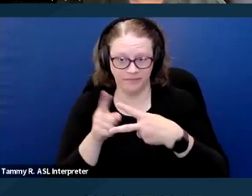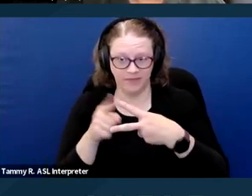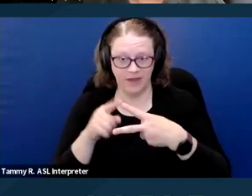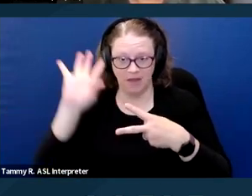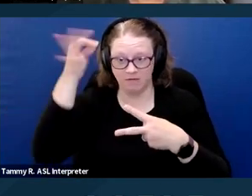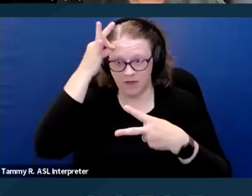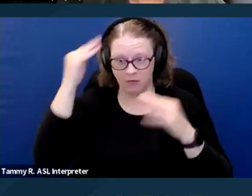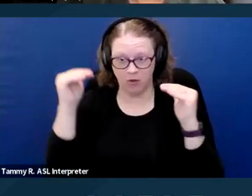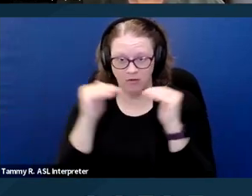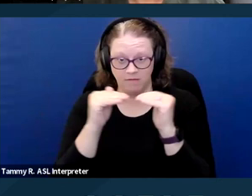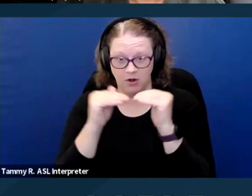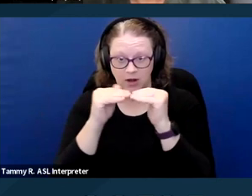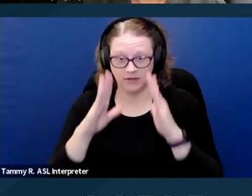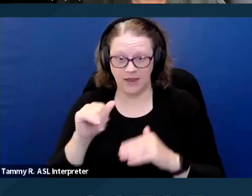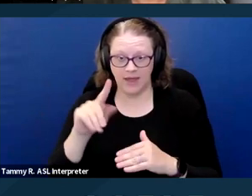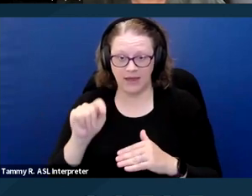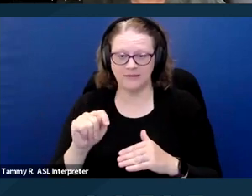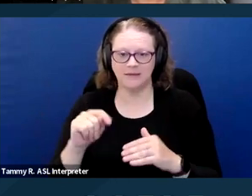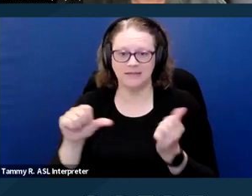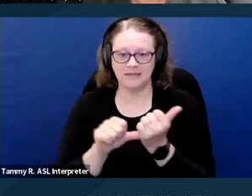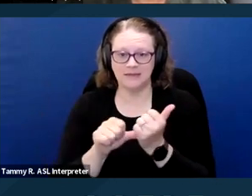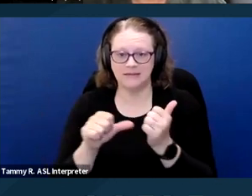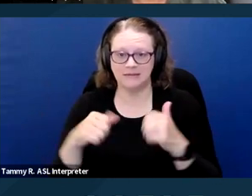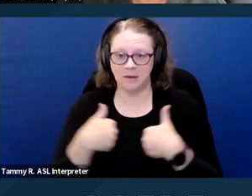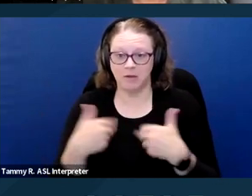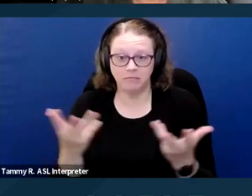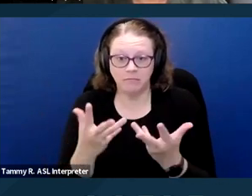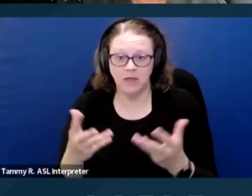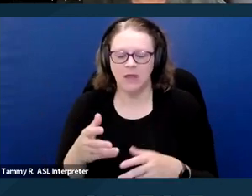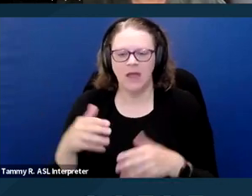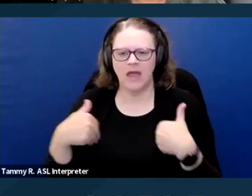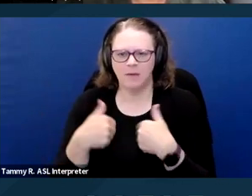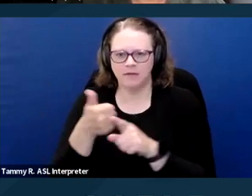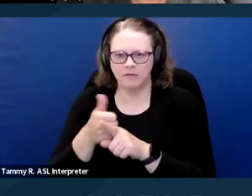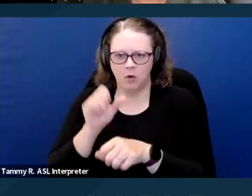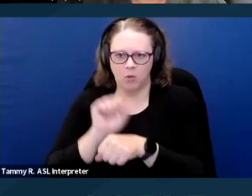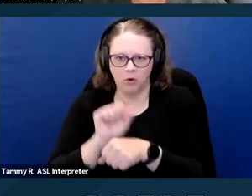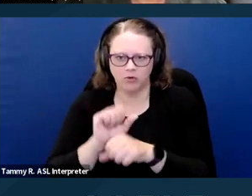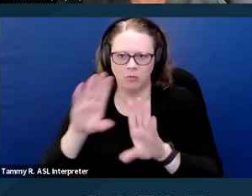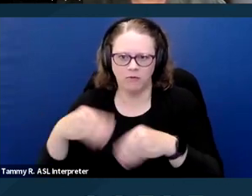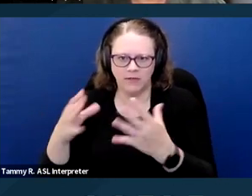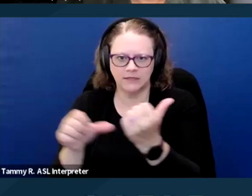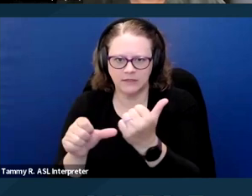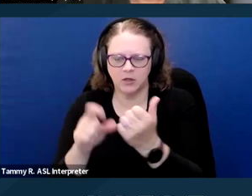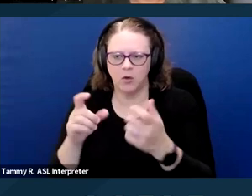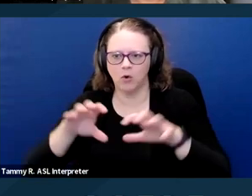an assistance animal is an animal that works, provides assistance or performs tasks for the benefit of a person